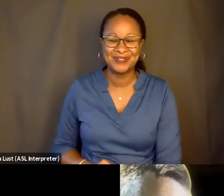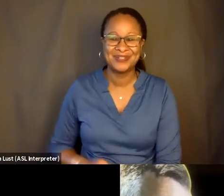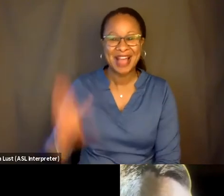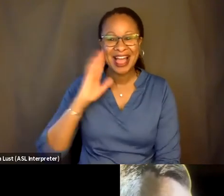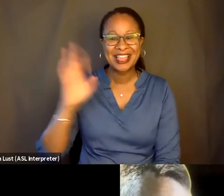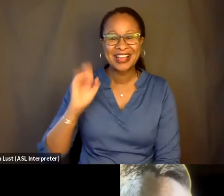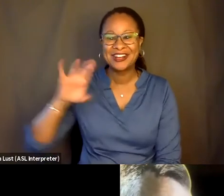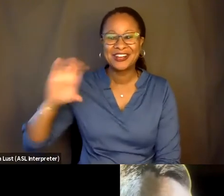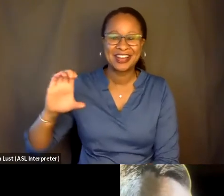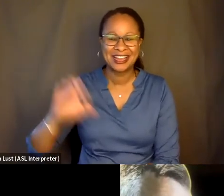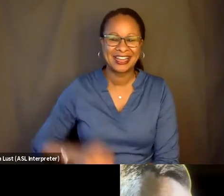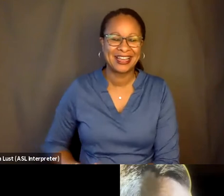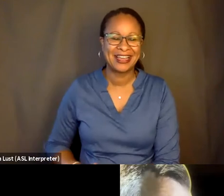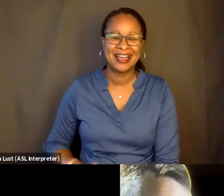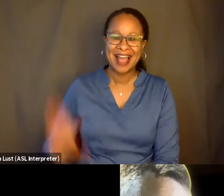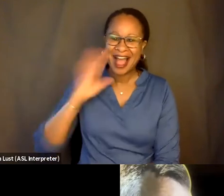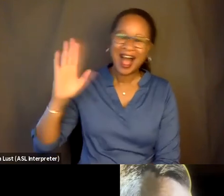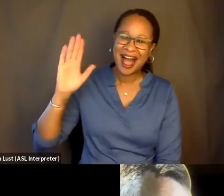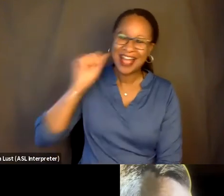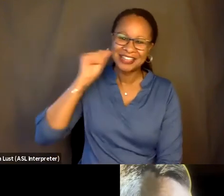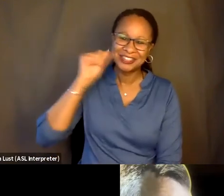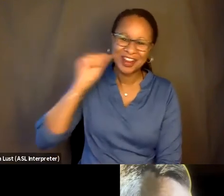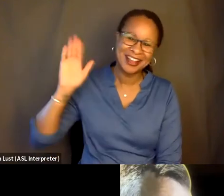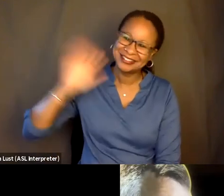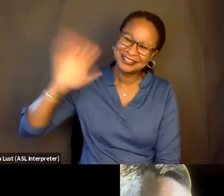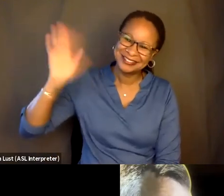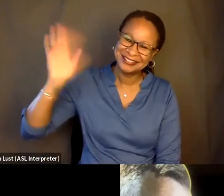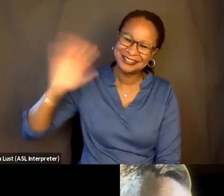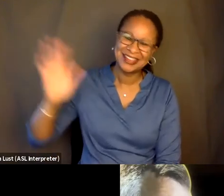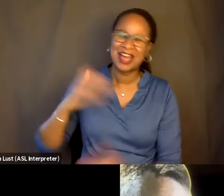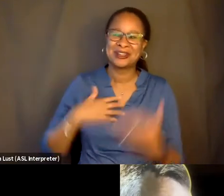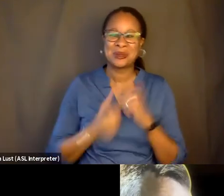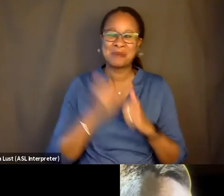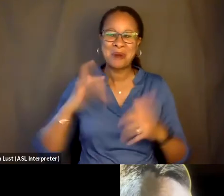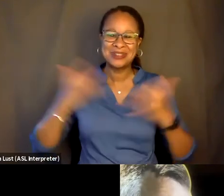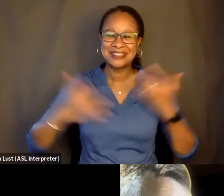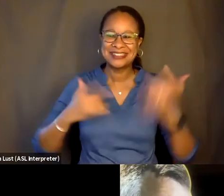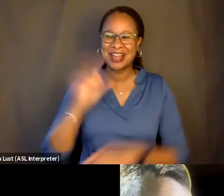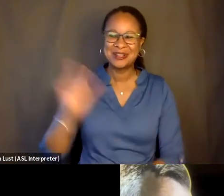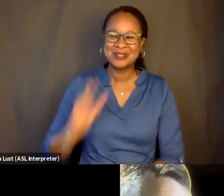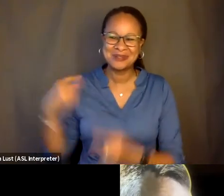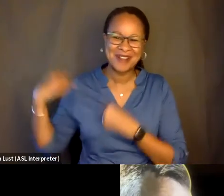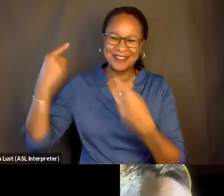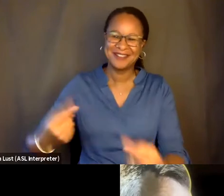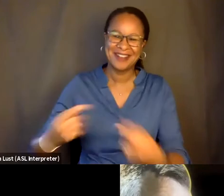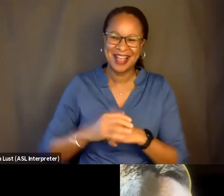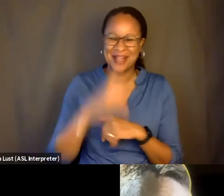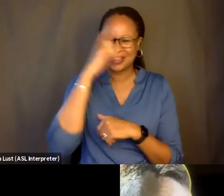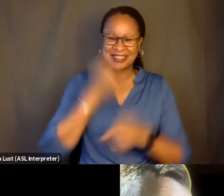And I got to say, hi, Andrea. This is, like, my most exciting Zoom ever, Eric, because instead I'm looking at myself talk,